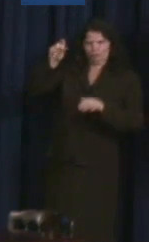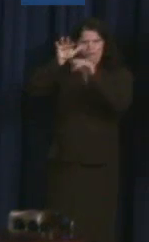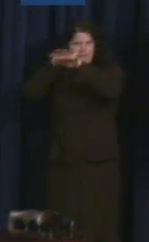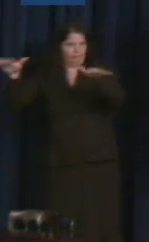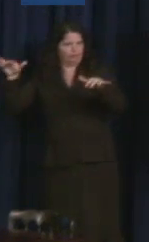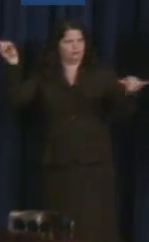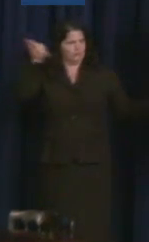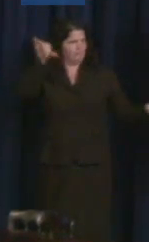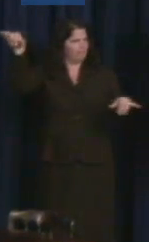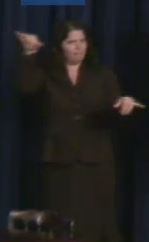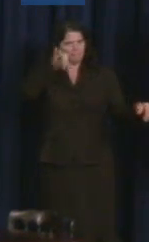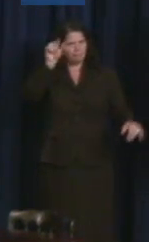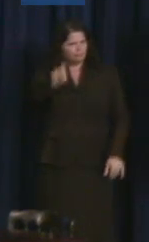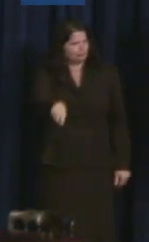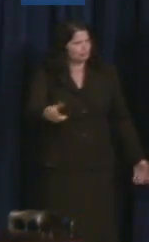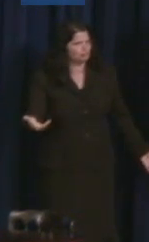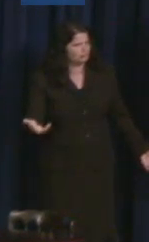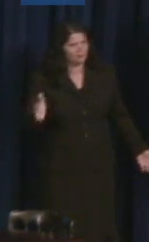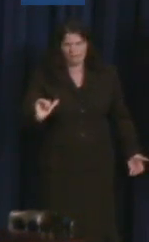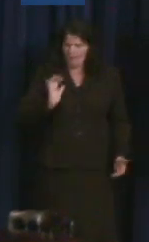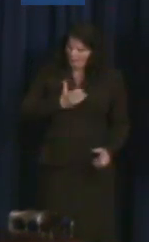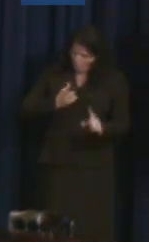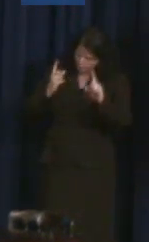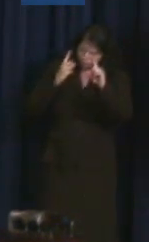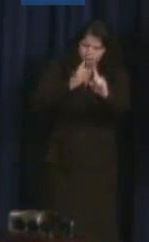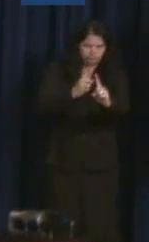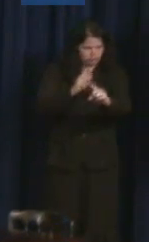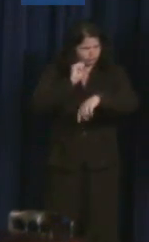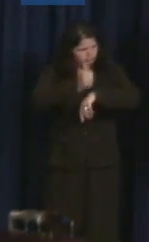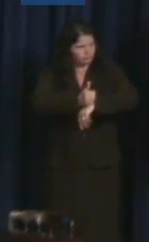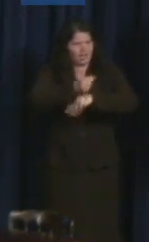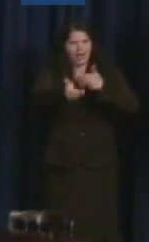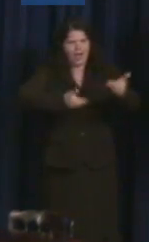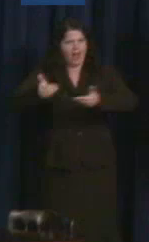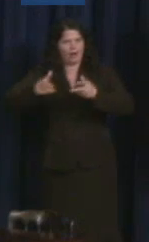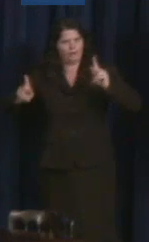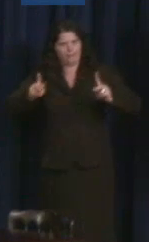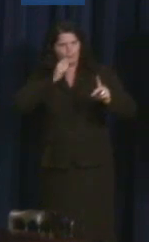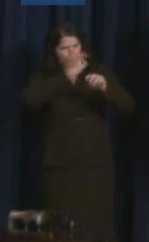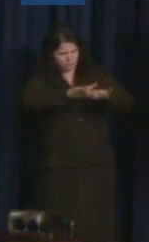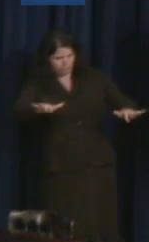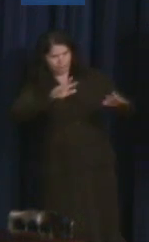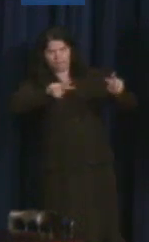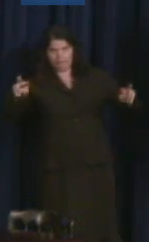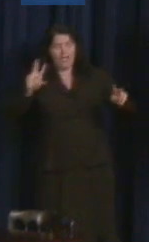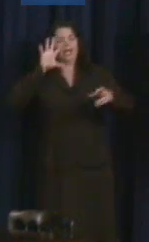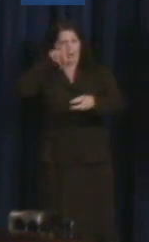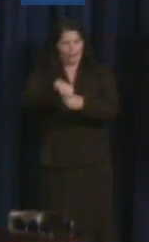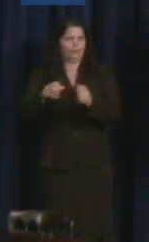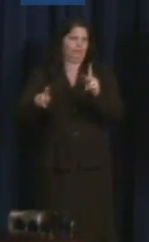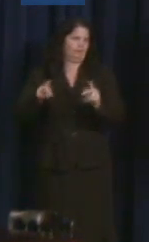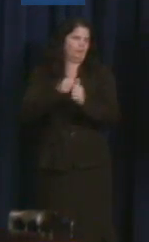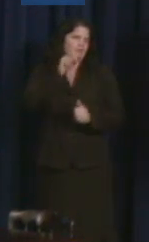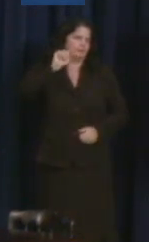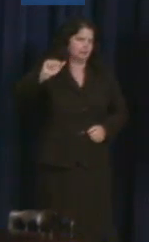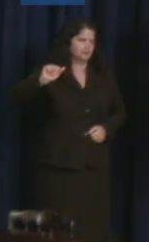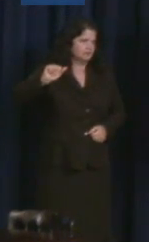and we have made a very intentional, conscious effort of making sure to recruit people with disabilities in the Administration.